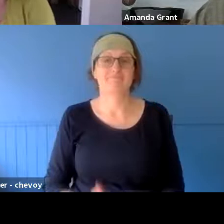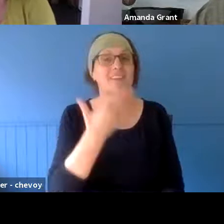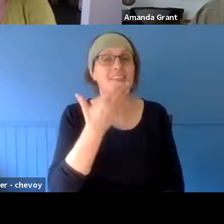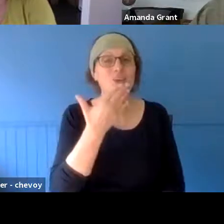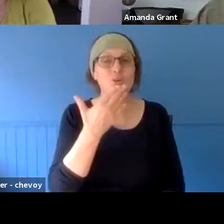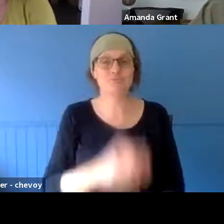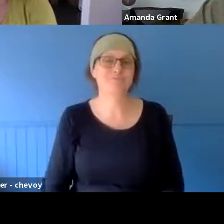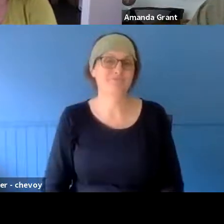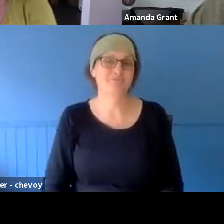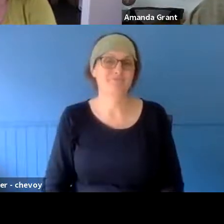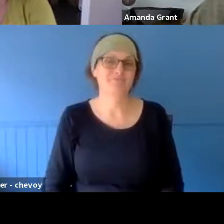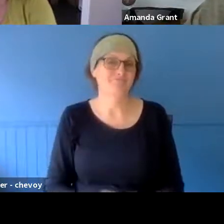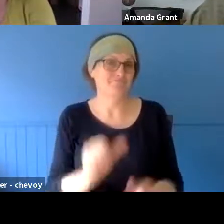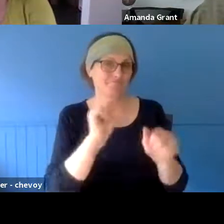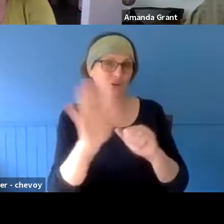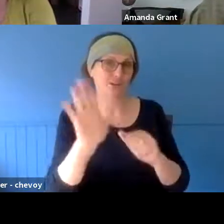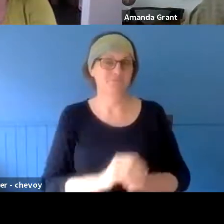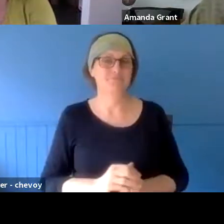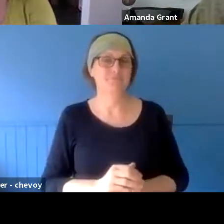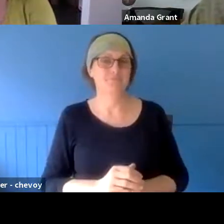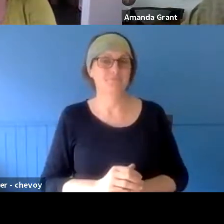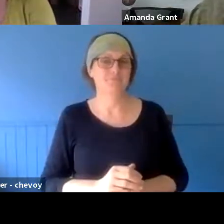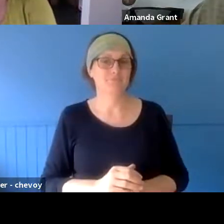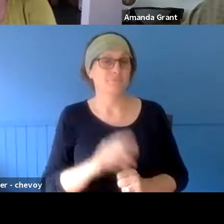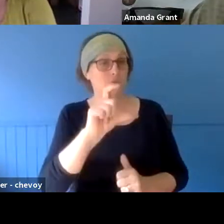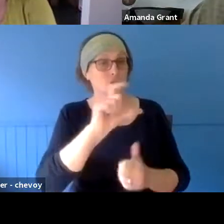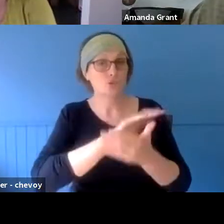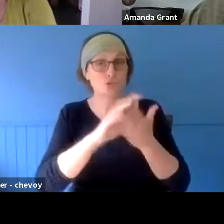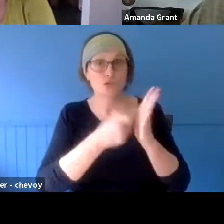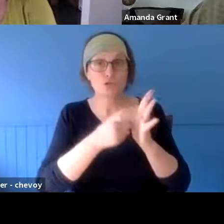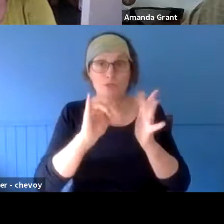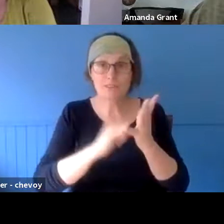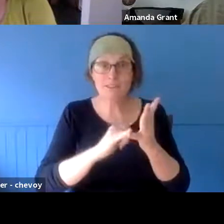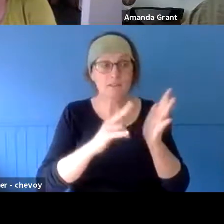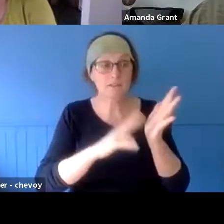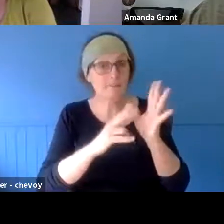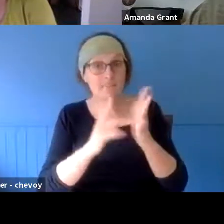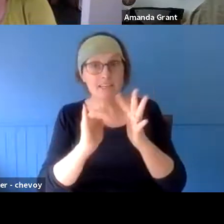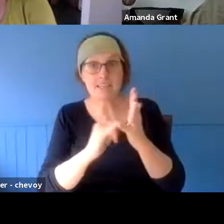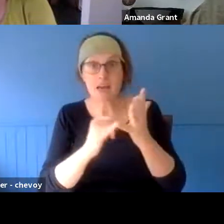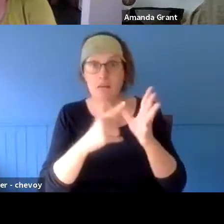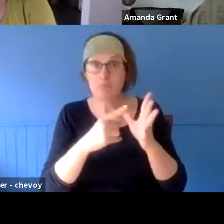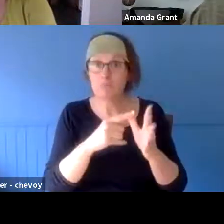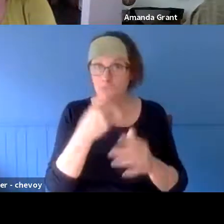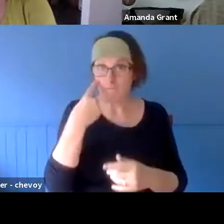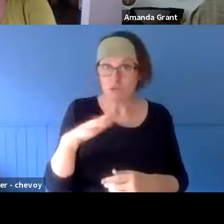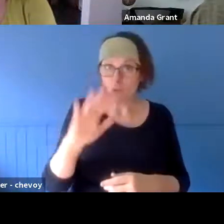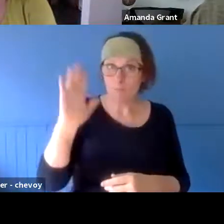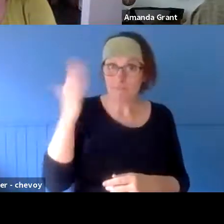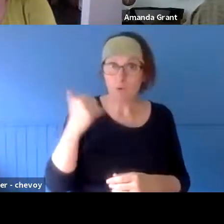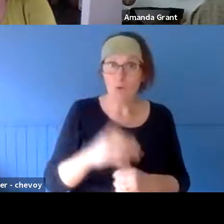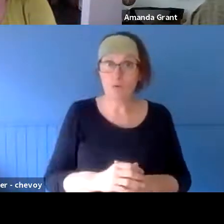wonderful. Christopher or Vanessa, have you sort of witnessed that, I